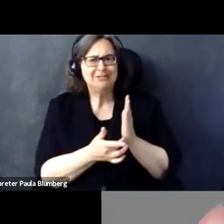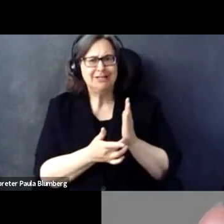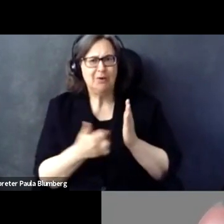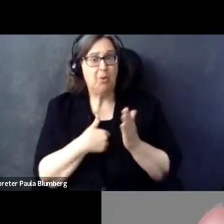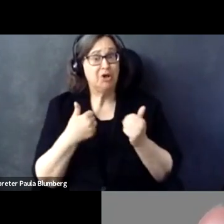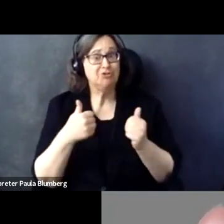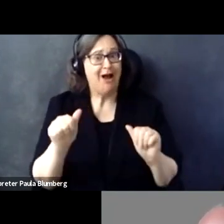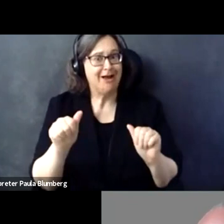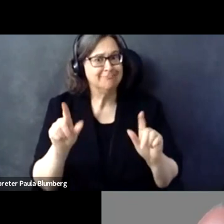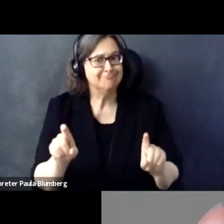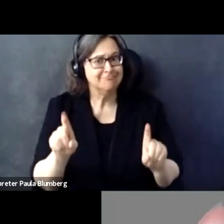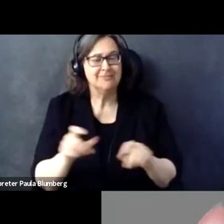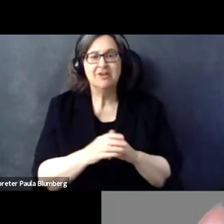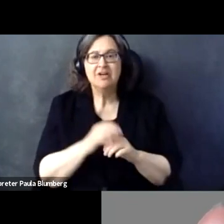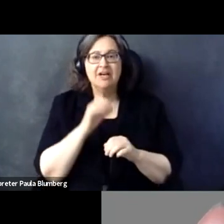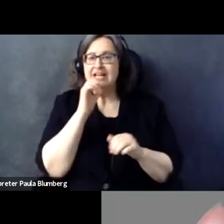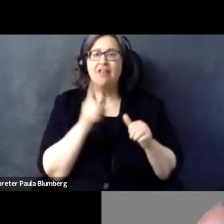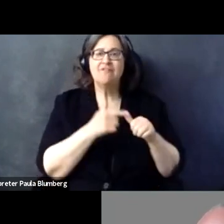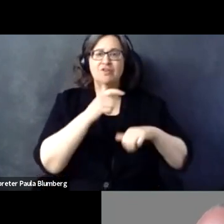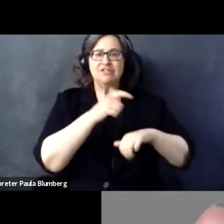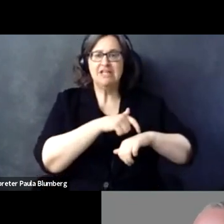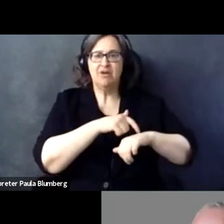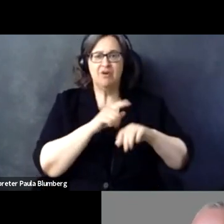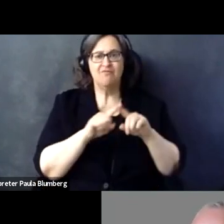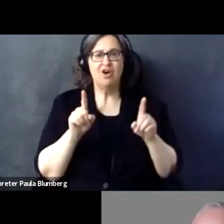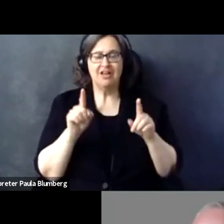into other European languages and this is a very cool technology that